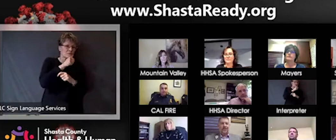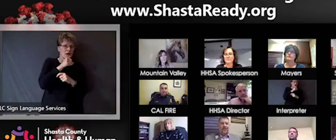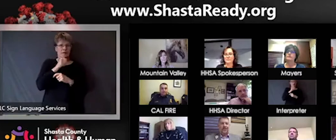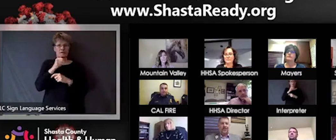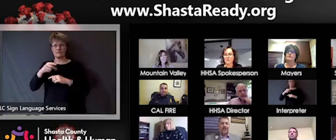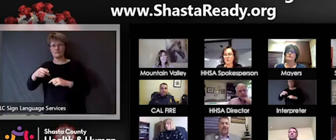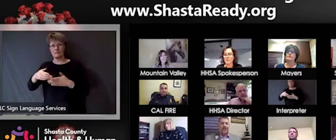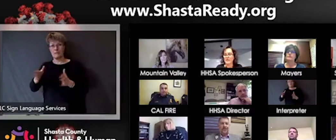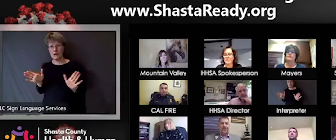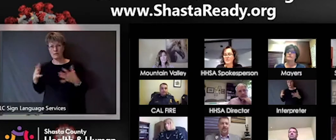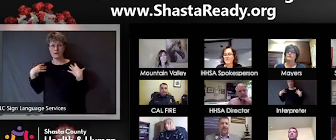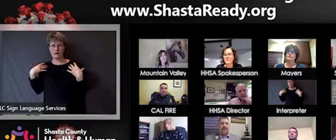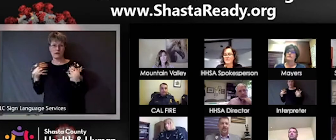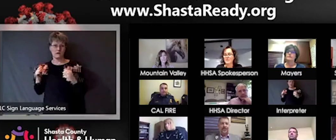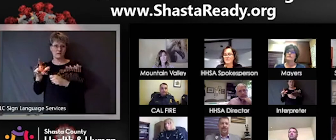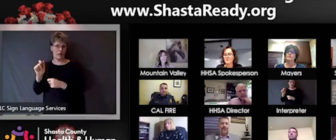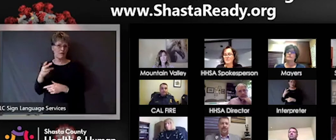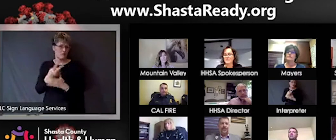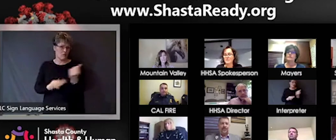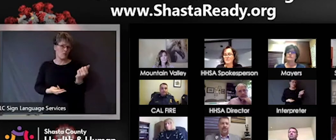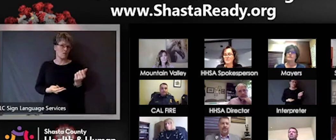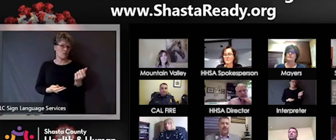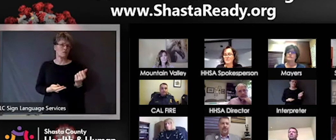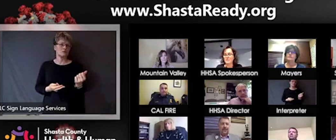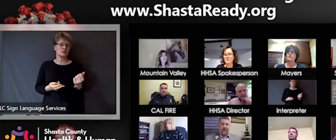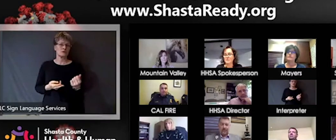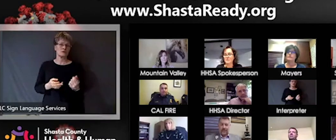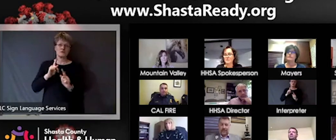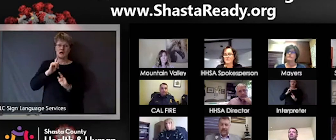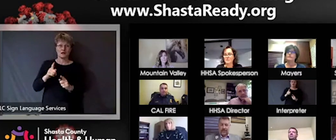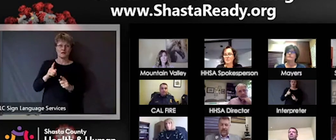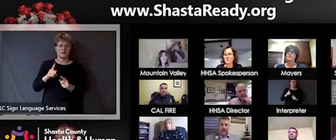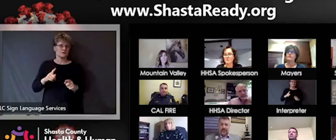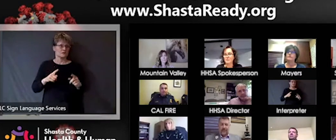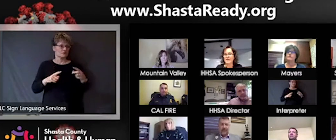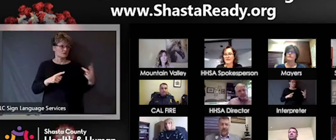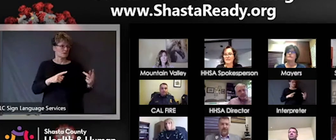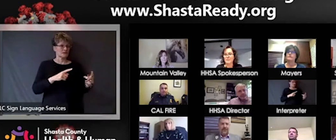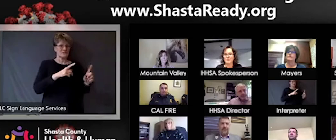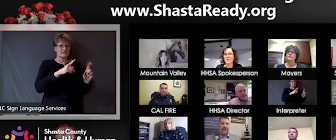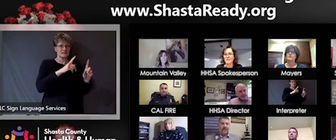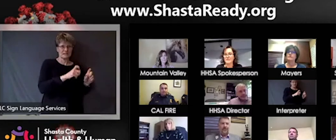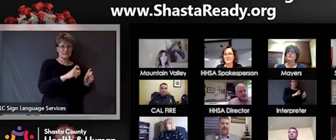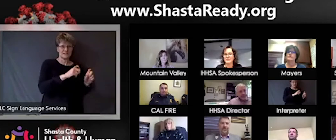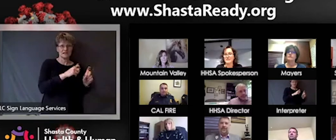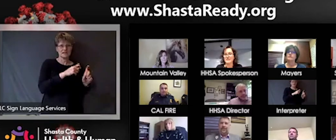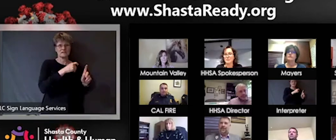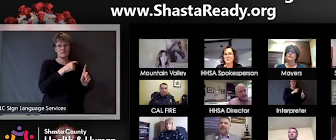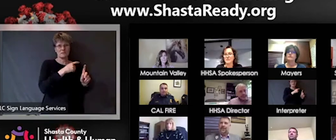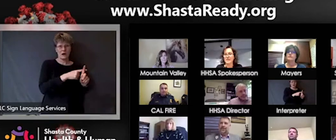the Public Health Lab. So basically the answer to that is that's just you add those together. Is that right? Correct, the number of positives plus the